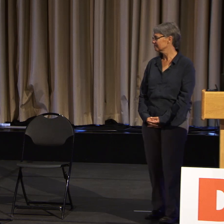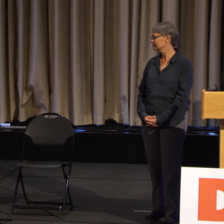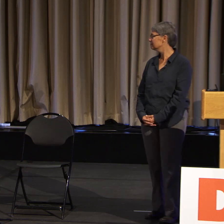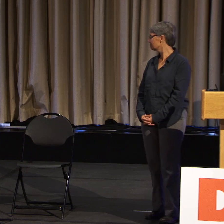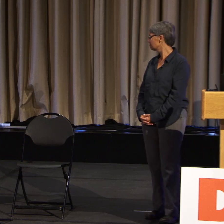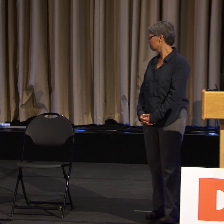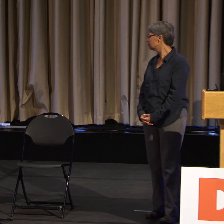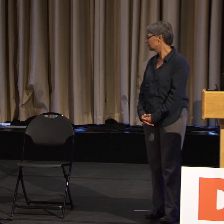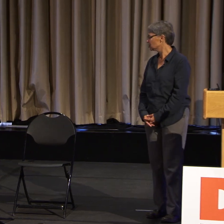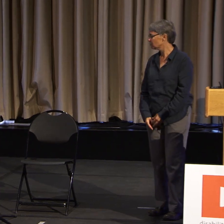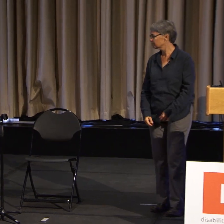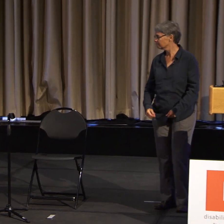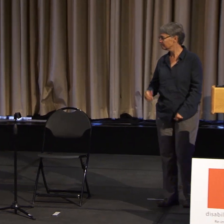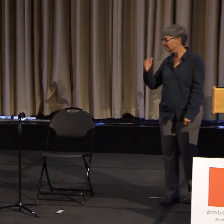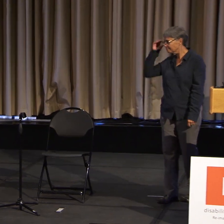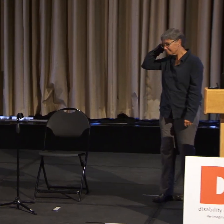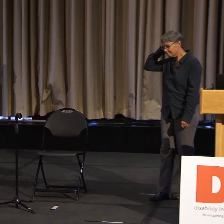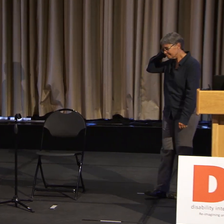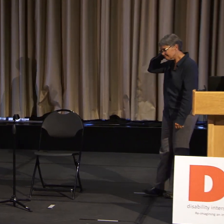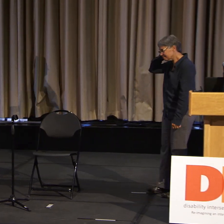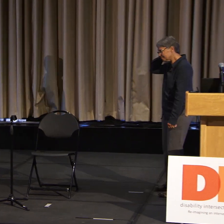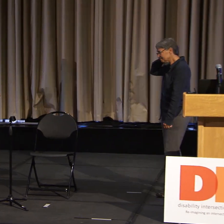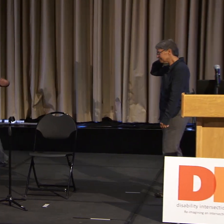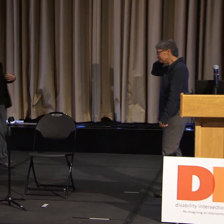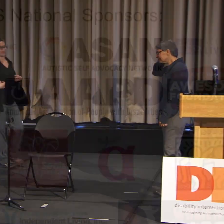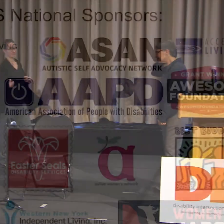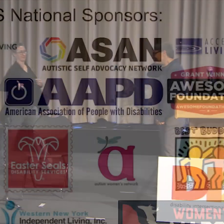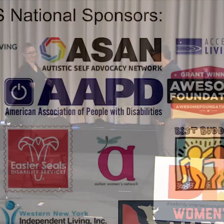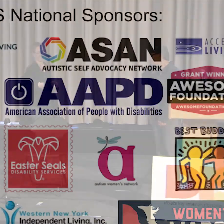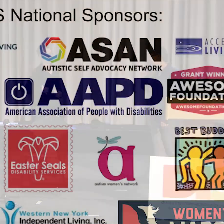Let's show some appreciation for Anita Cameron.